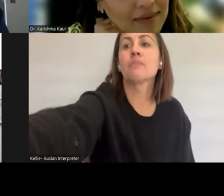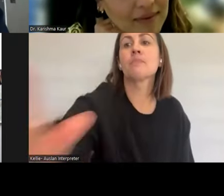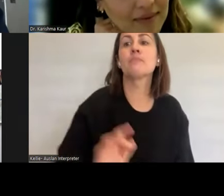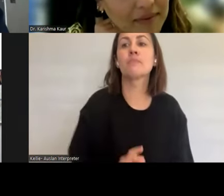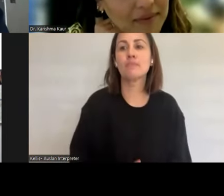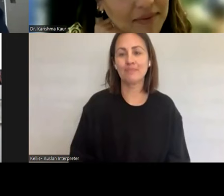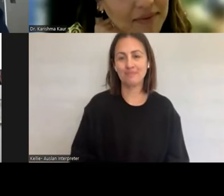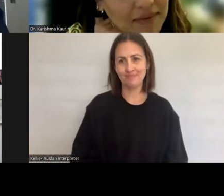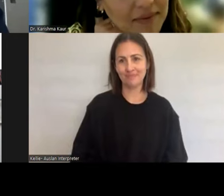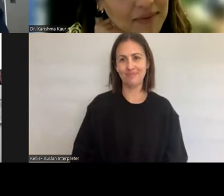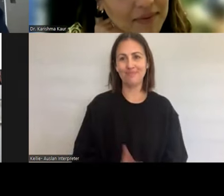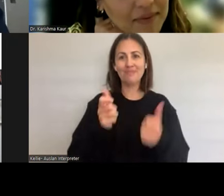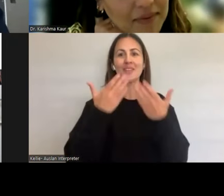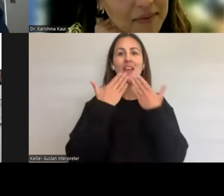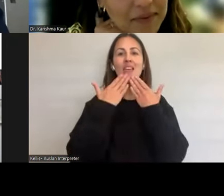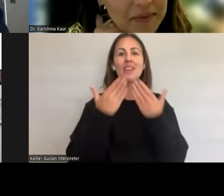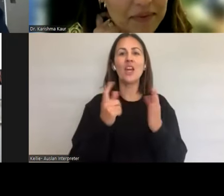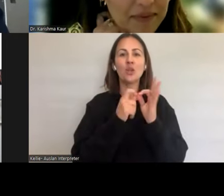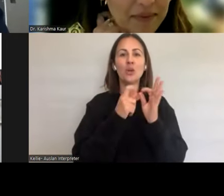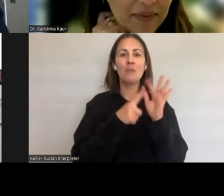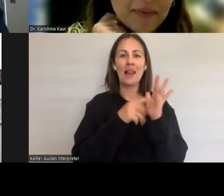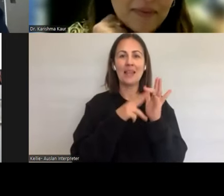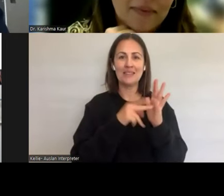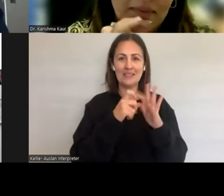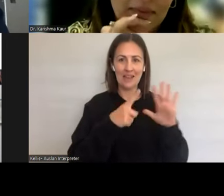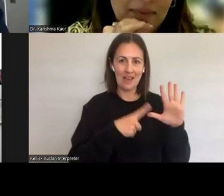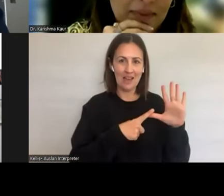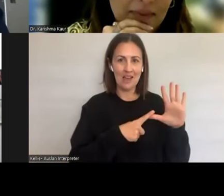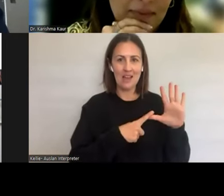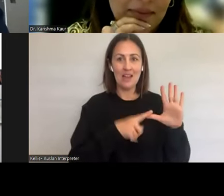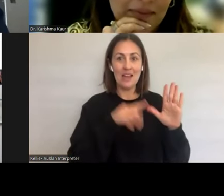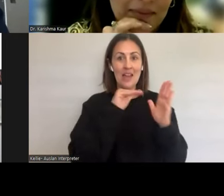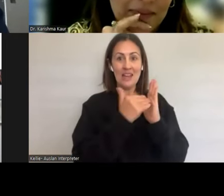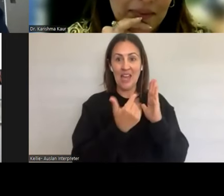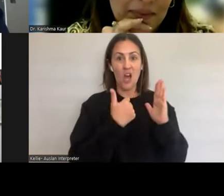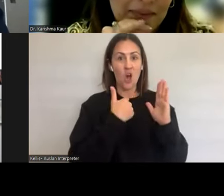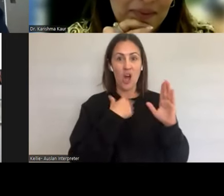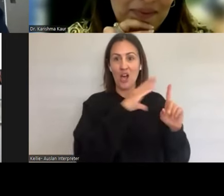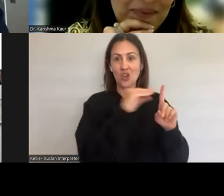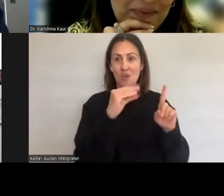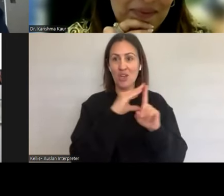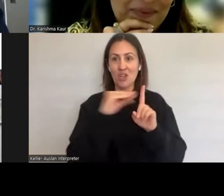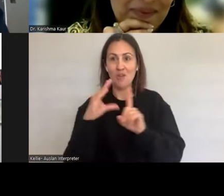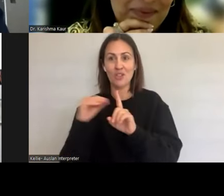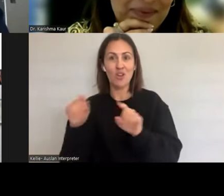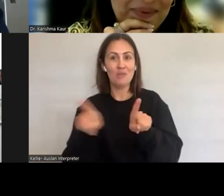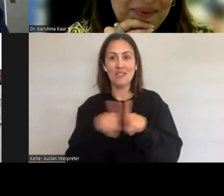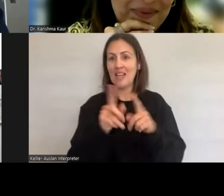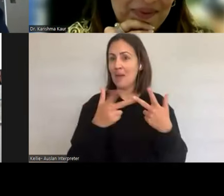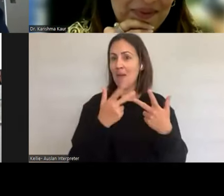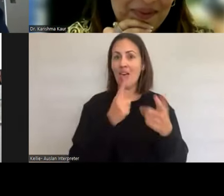Thanks, Belinda. I probably will now echo quite a lot of what and Anita and Gab have had to say